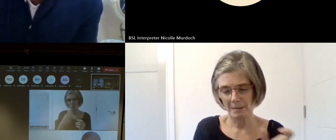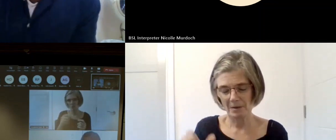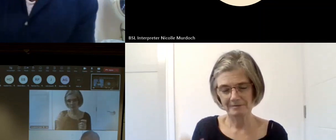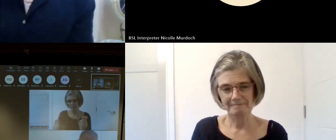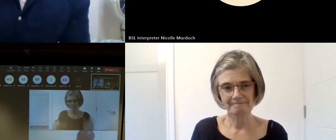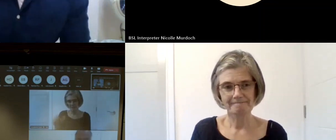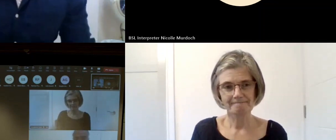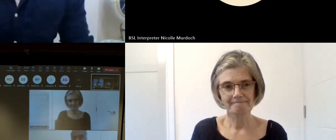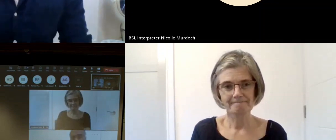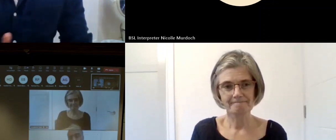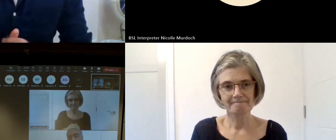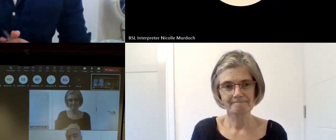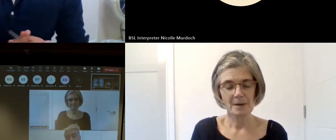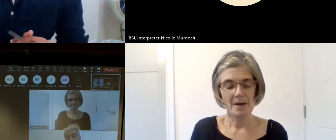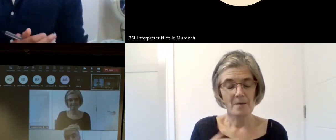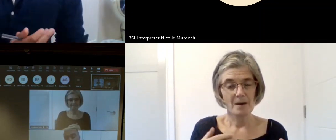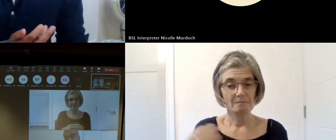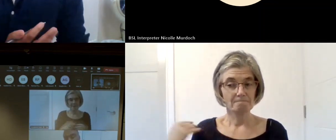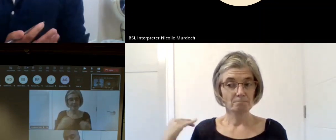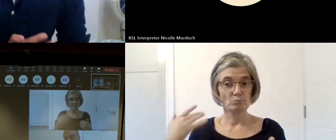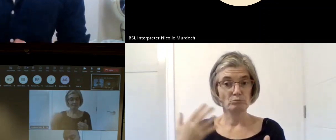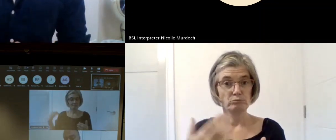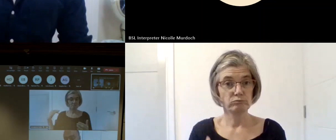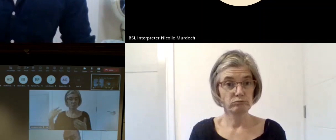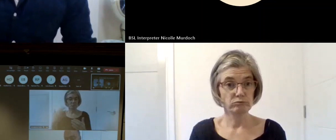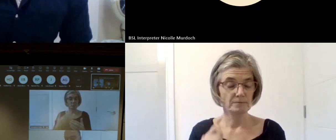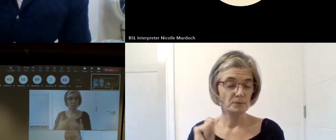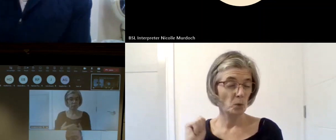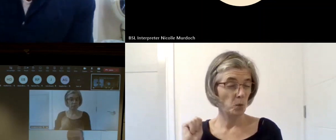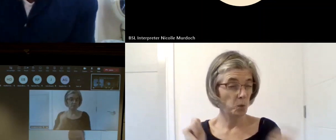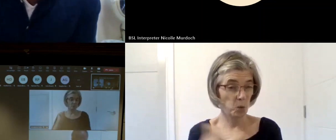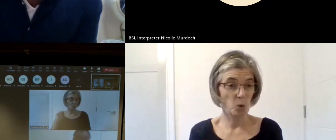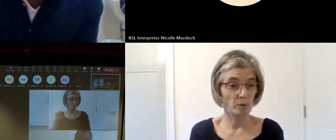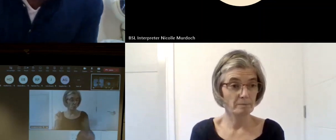now you particular during the pandemic I found I was having Zoom meetings with people in their